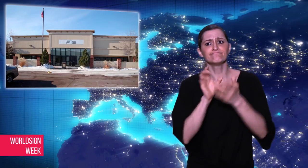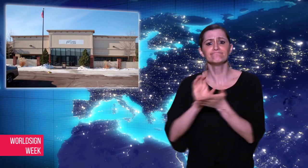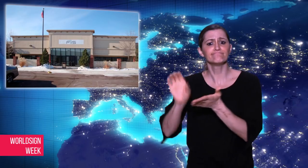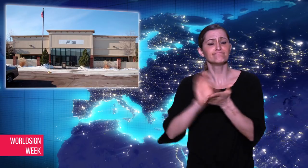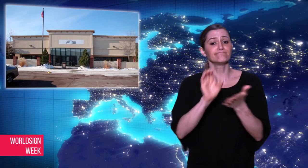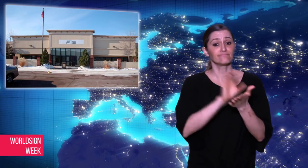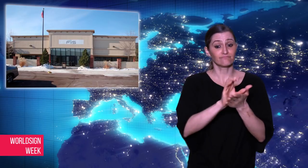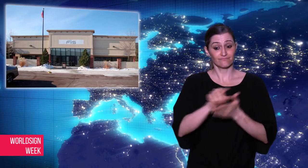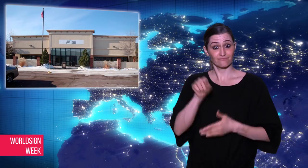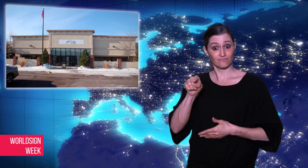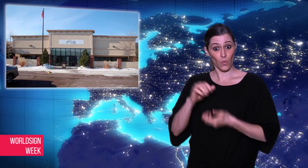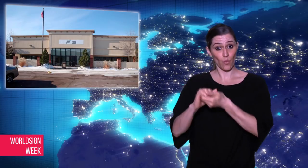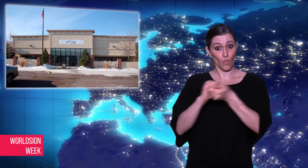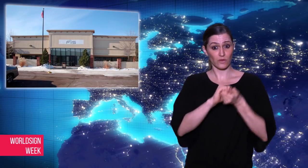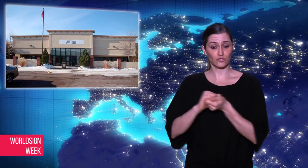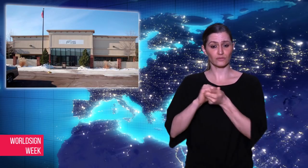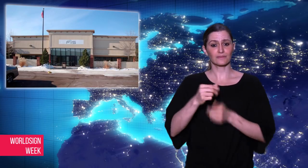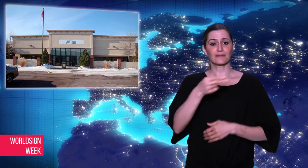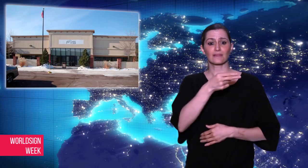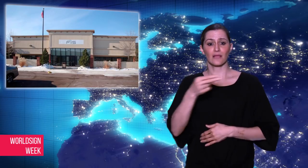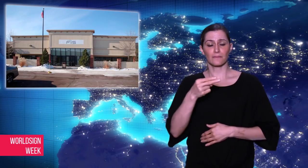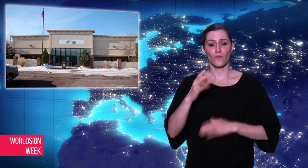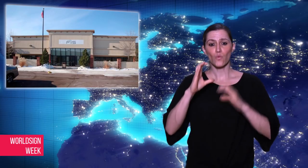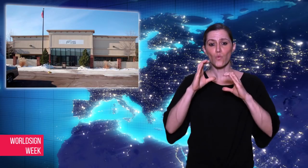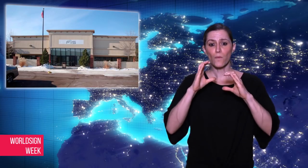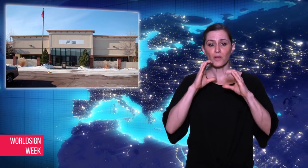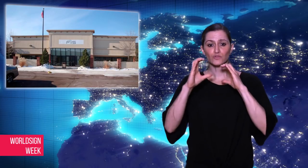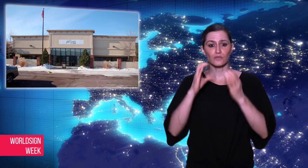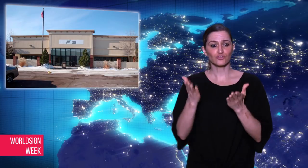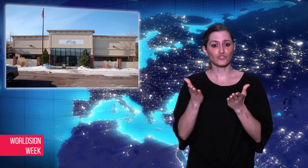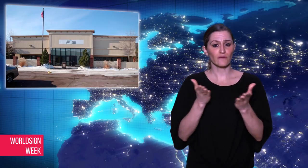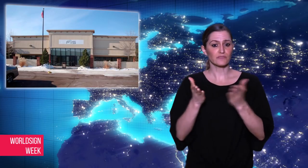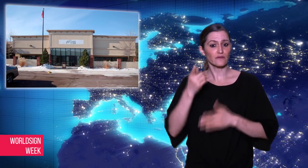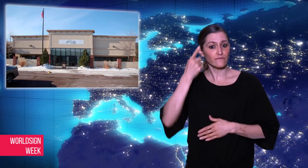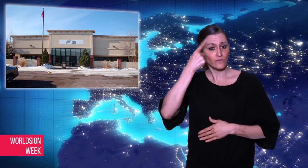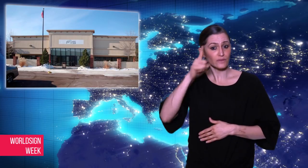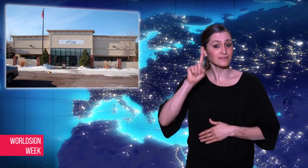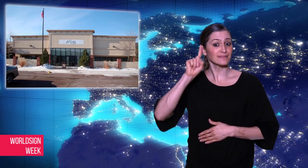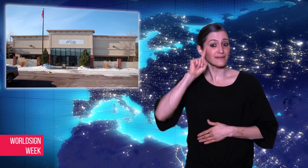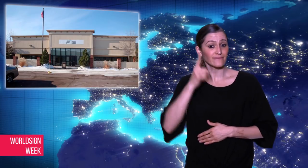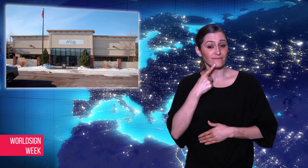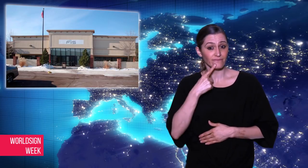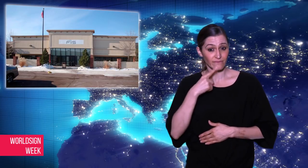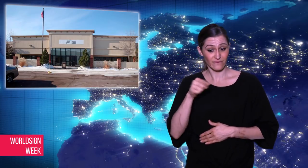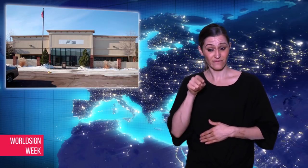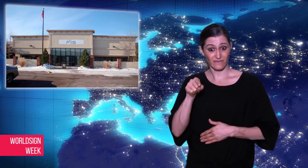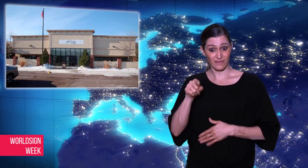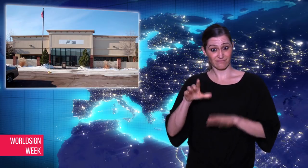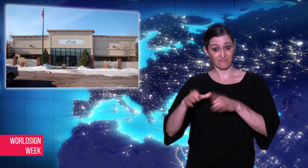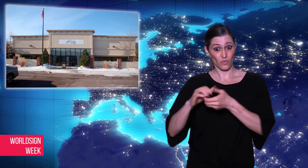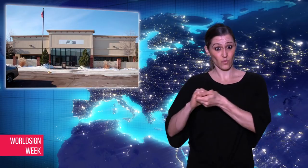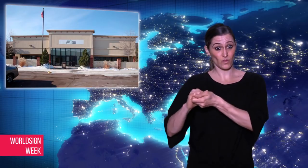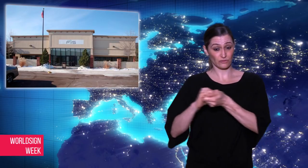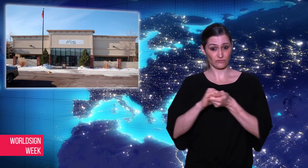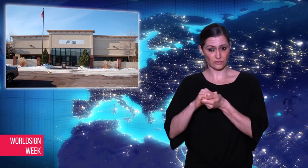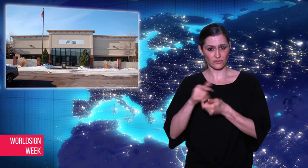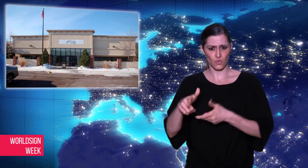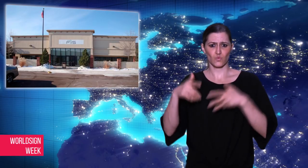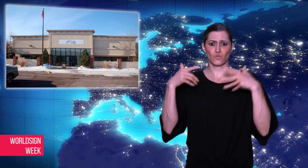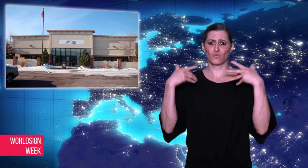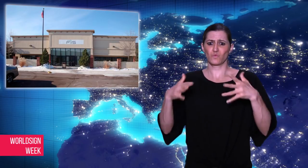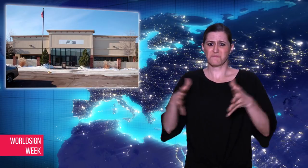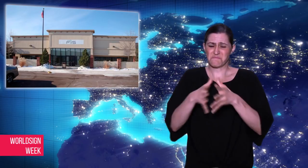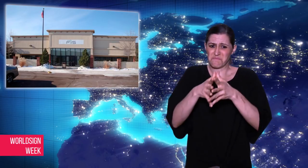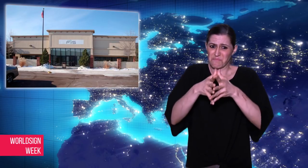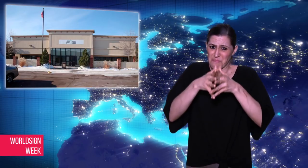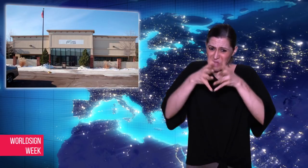A large Deaf-run nonprofit in the USA called